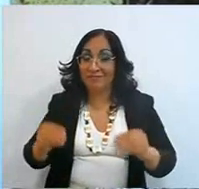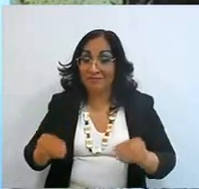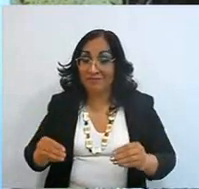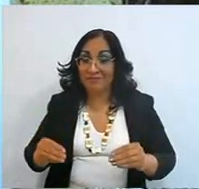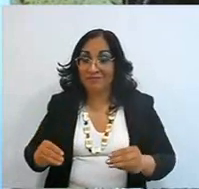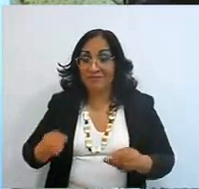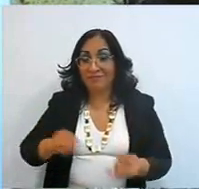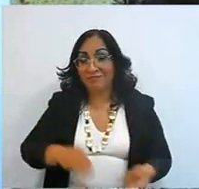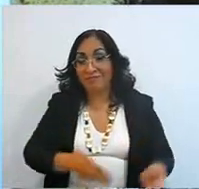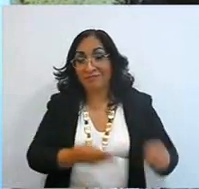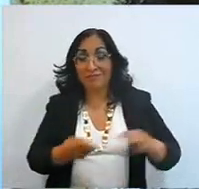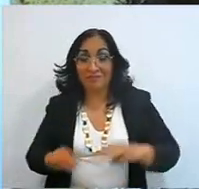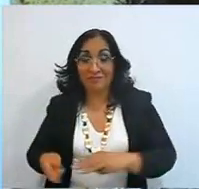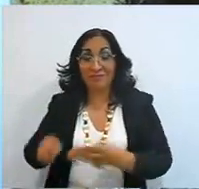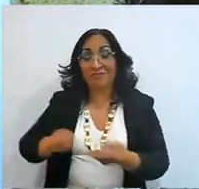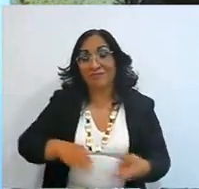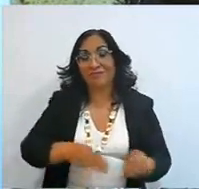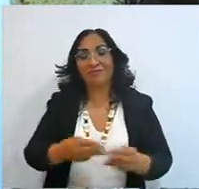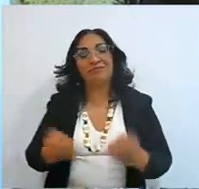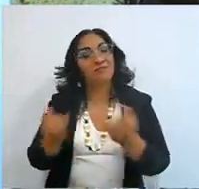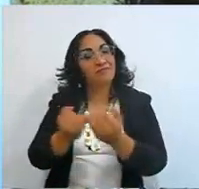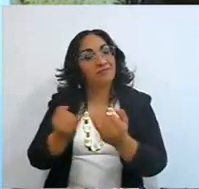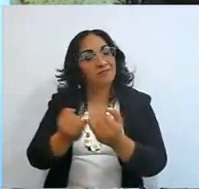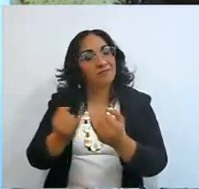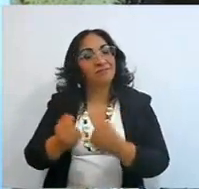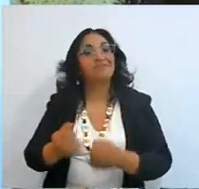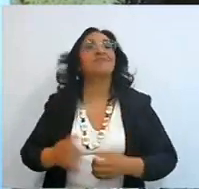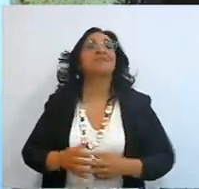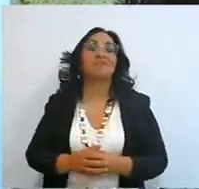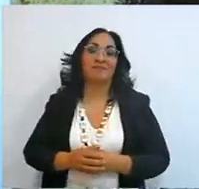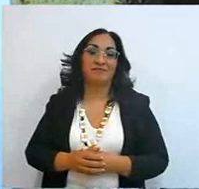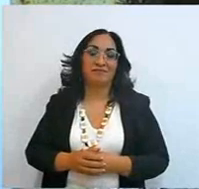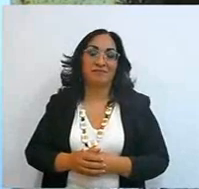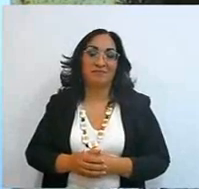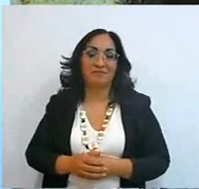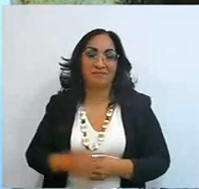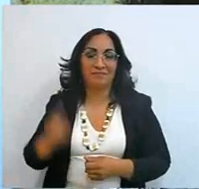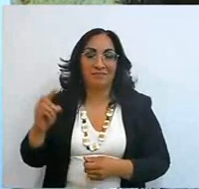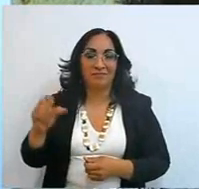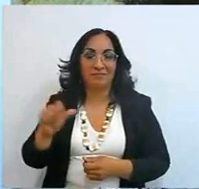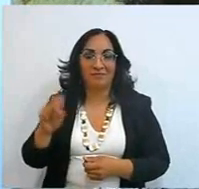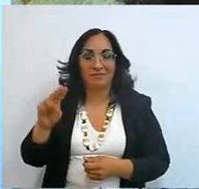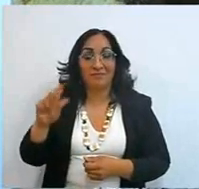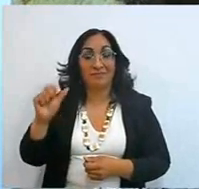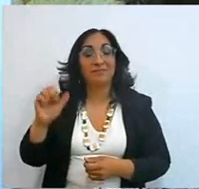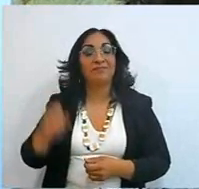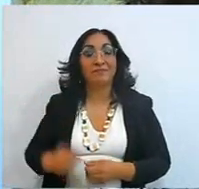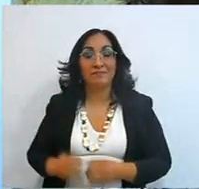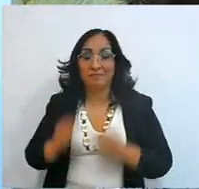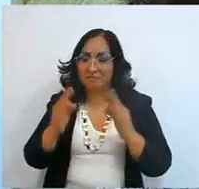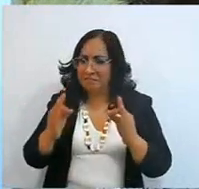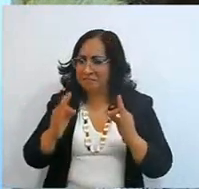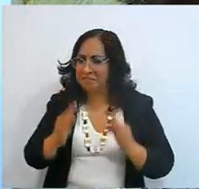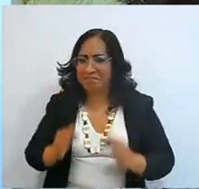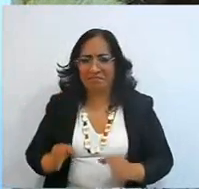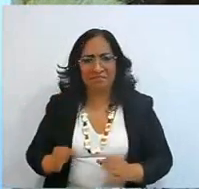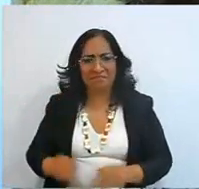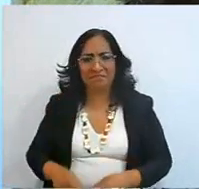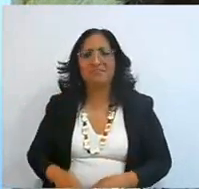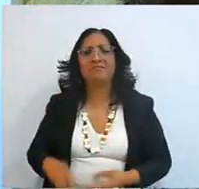David who is also there on the piano, also instructed, excellent musicians,